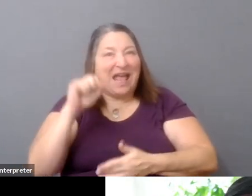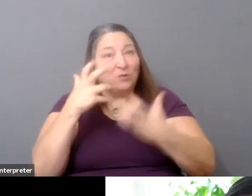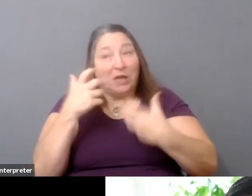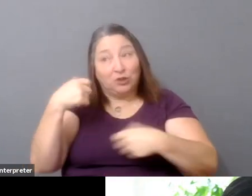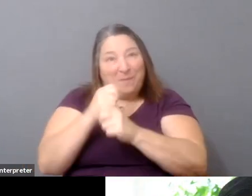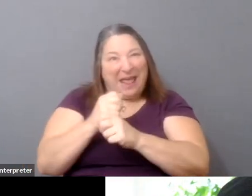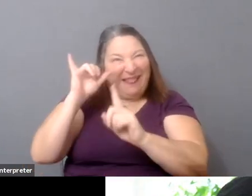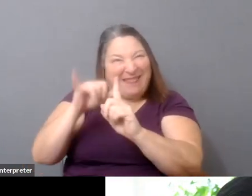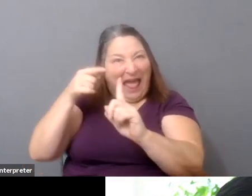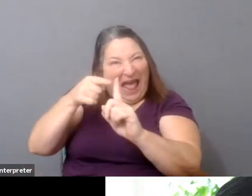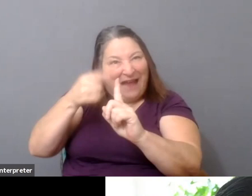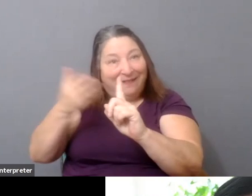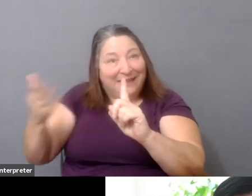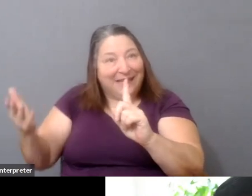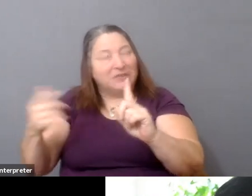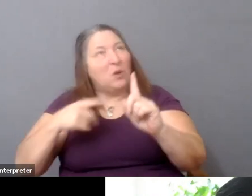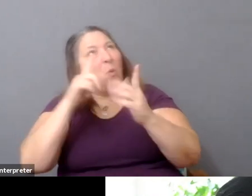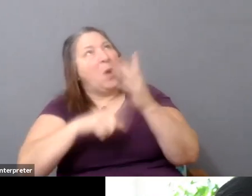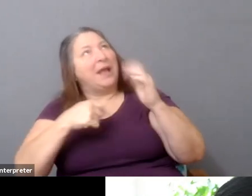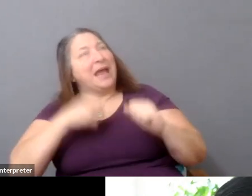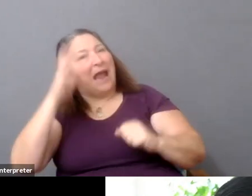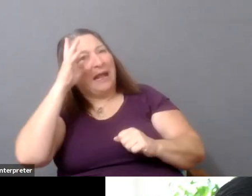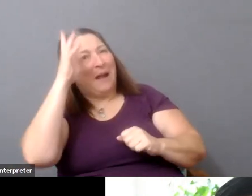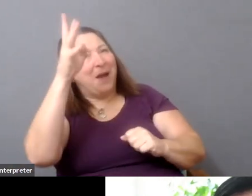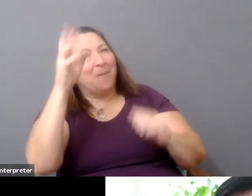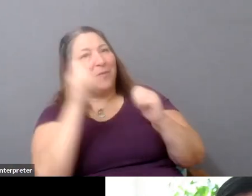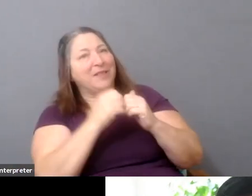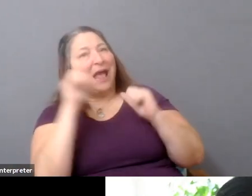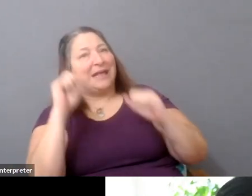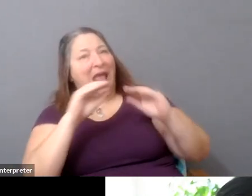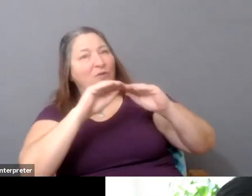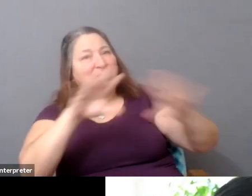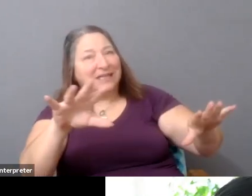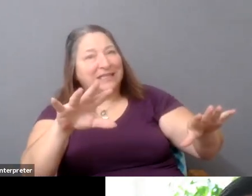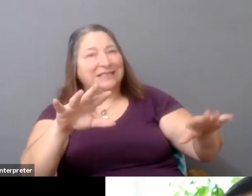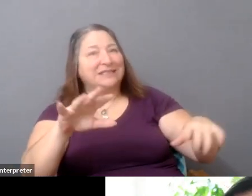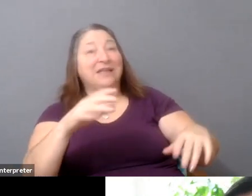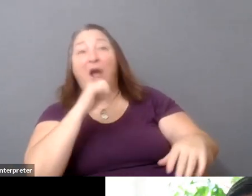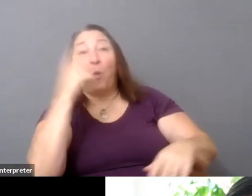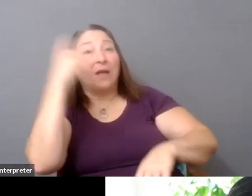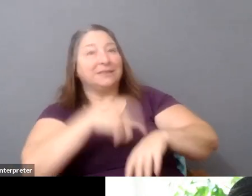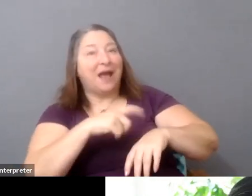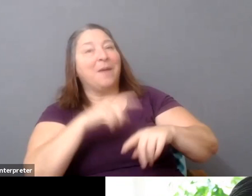with a creative thing that you can release that isn't just more production, and I think there's a lot of room